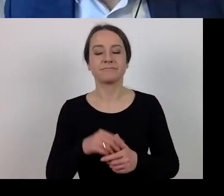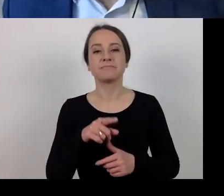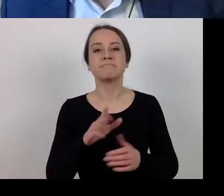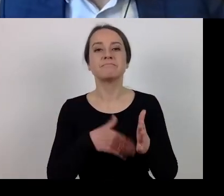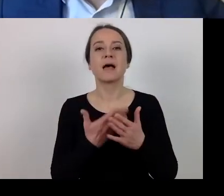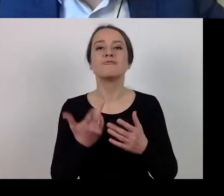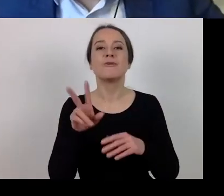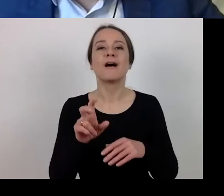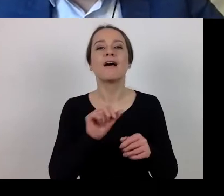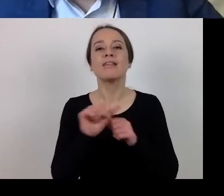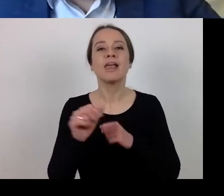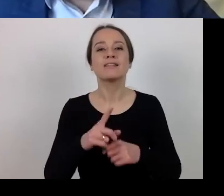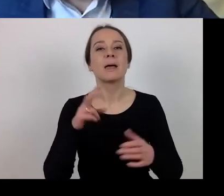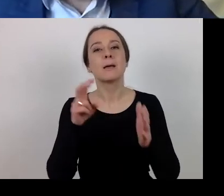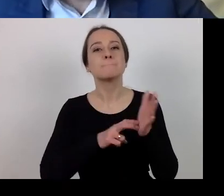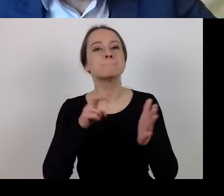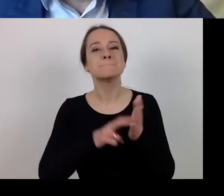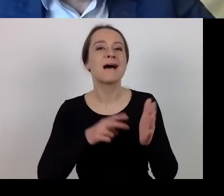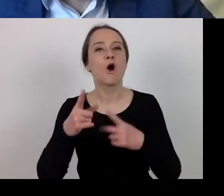before the public spending control authorities.